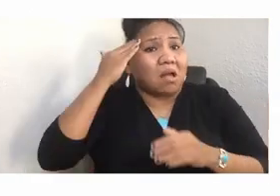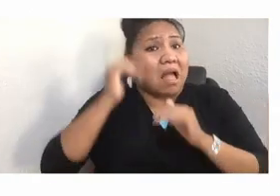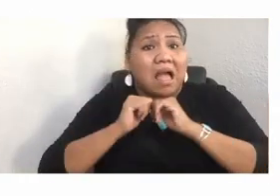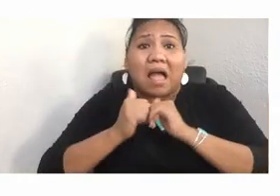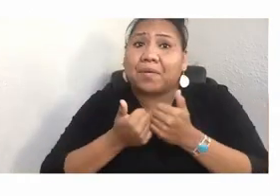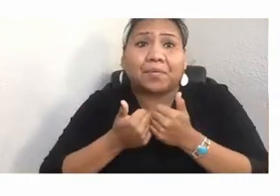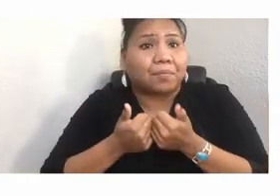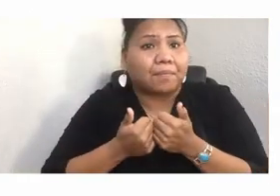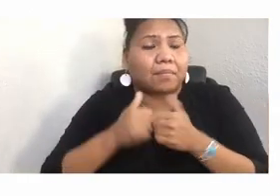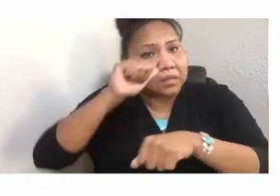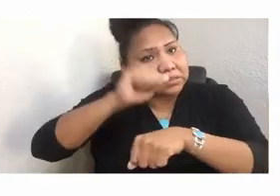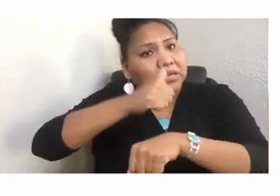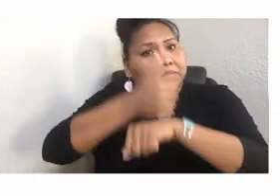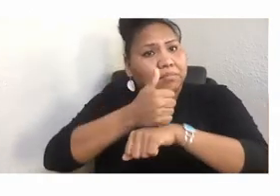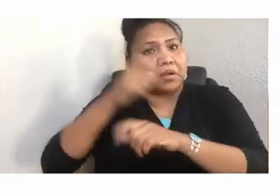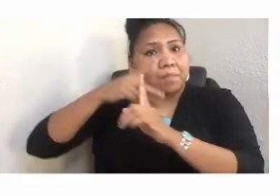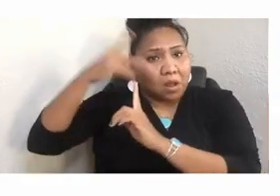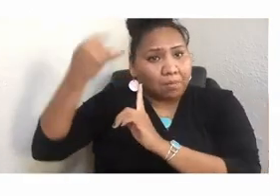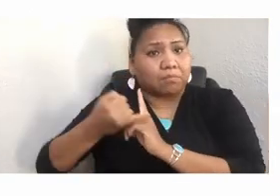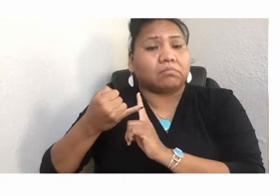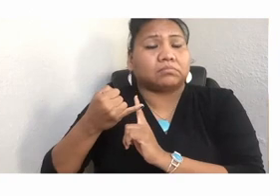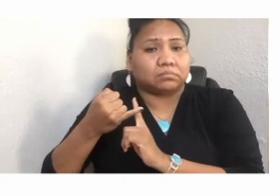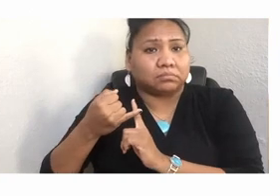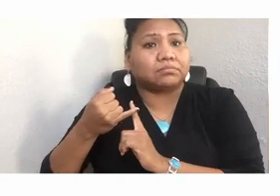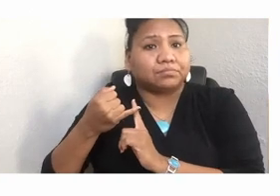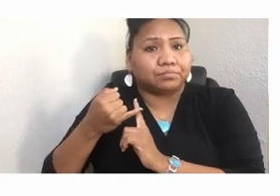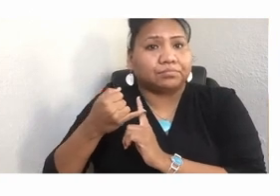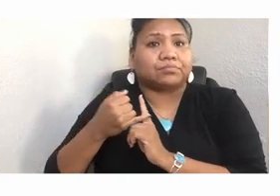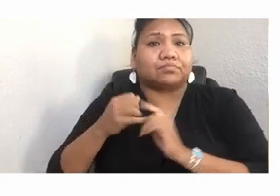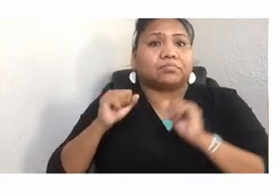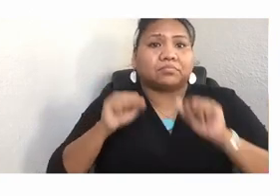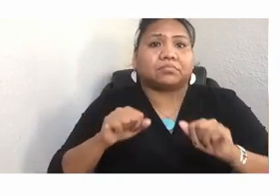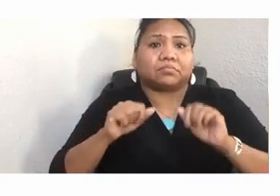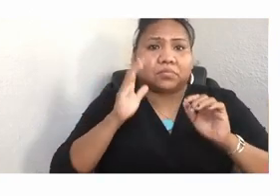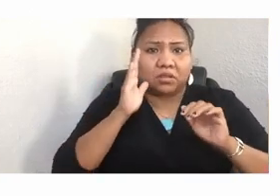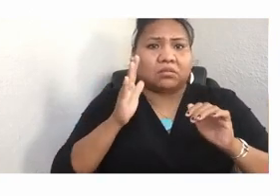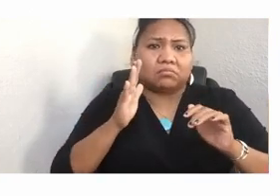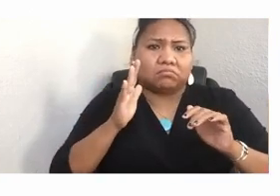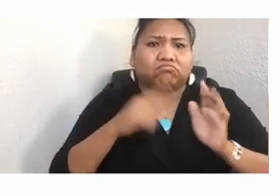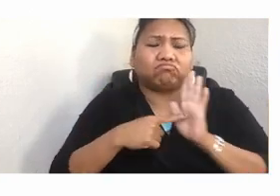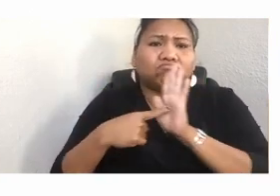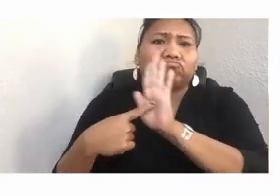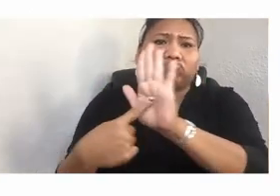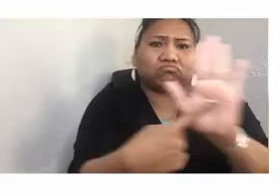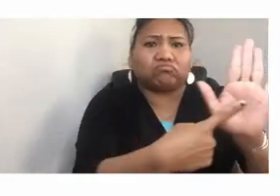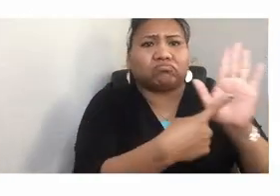the contemporary complexity of Native America's intelligence, the truth of our hearts, to build a better way